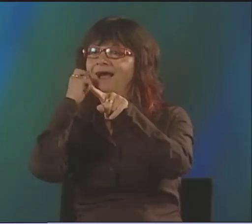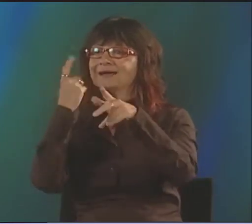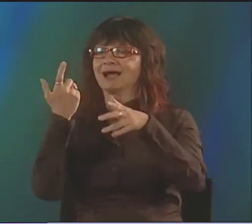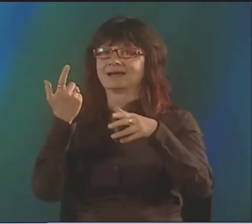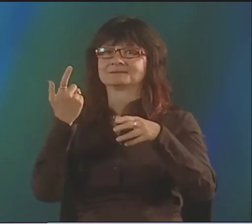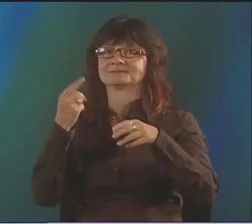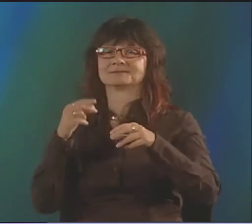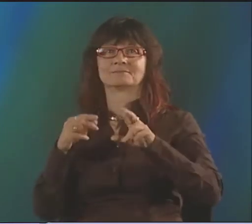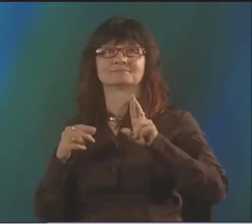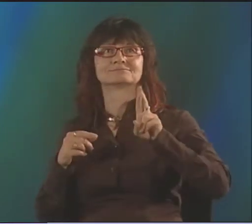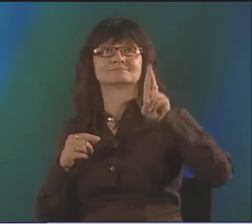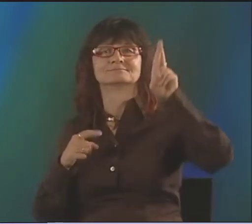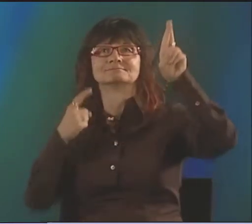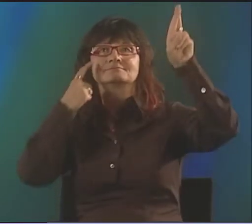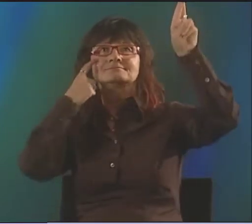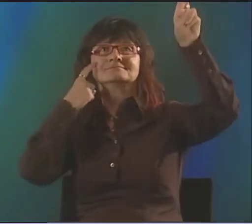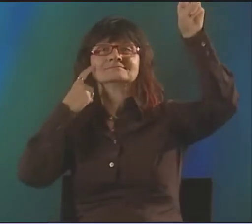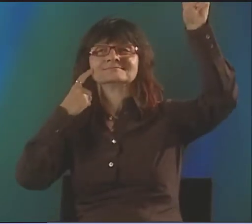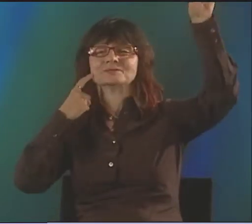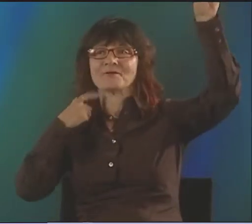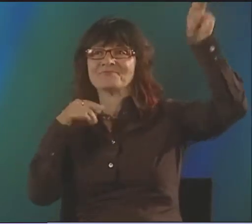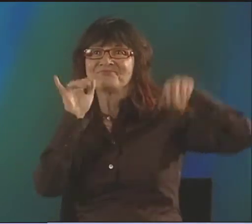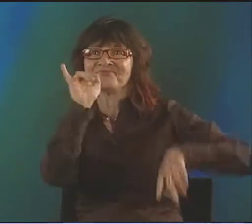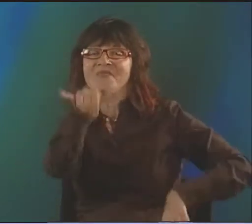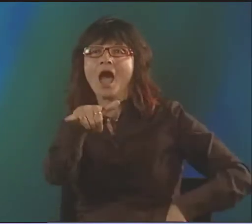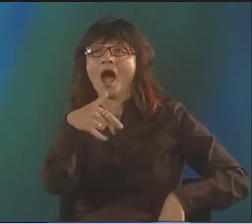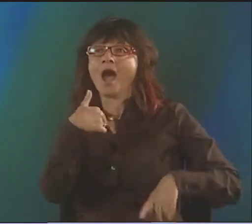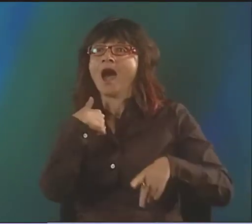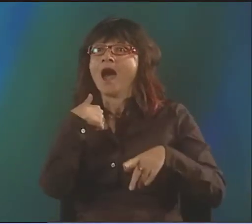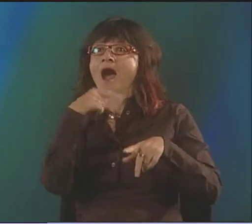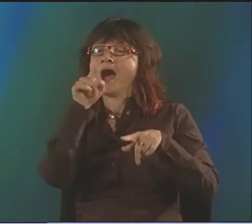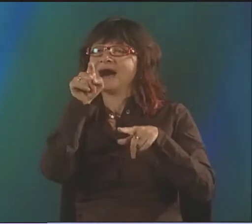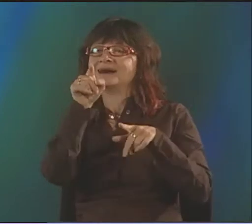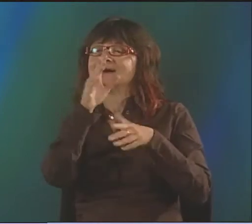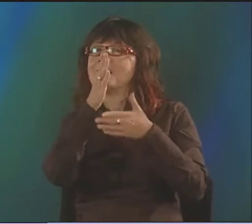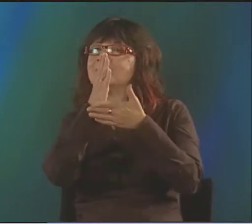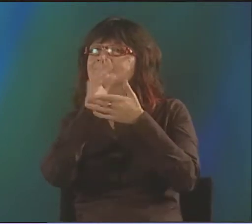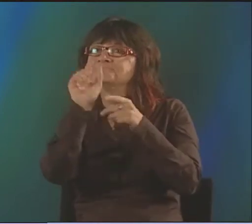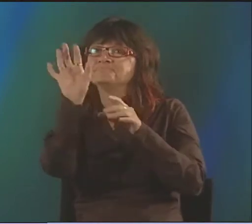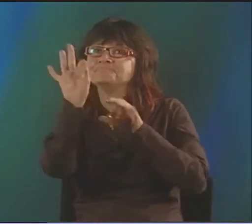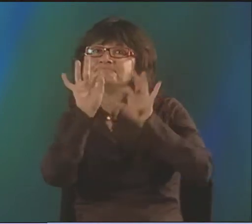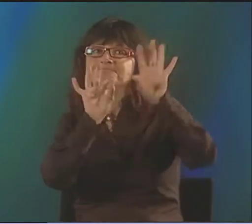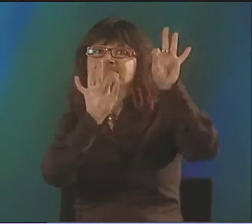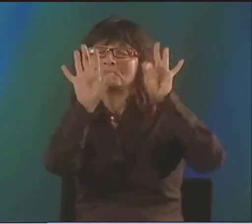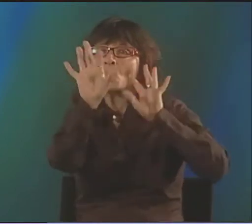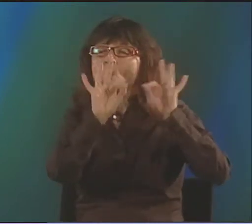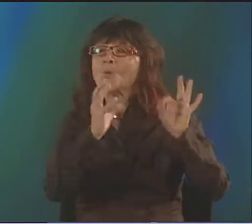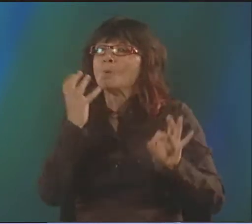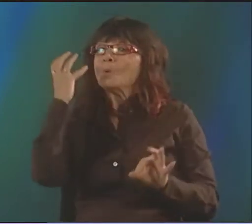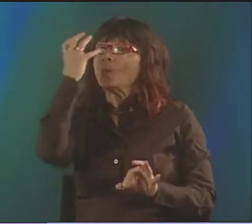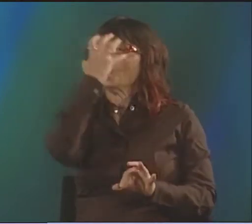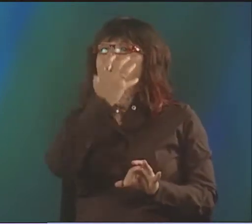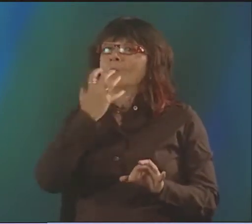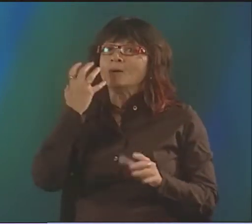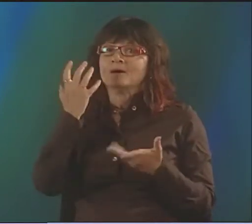OF DIFFERENT HANDSHAPES, WHICH IS REALLY COOL. YOU KNOW, HE'S GOT THE ONE IN REFLECTION WITH THE ROCKET GOING UP AND THE TEAR GOING DOWN THE FACE,